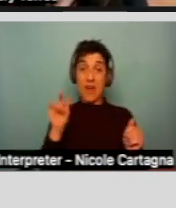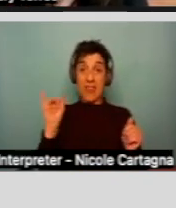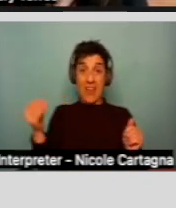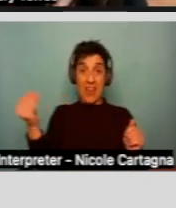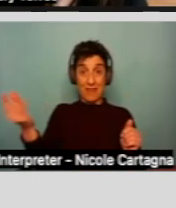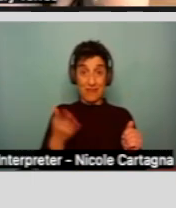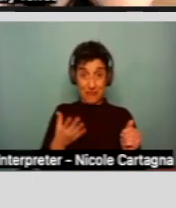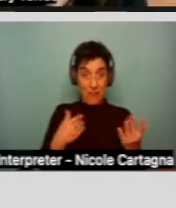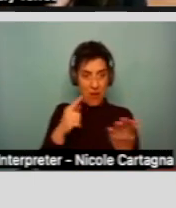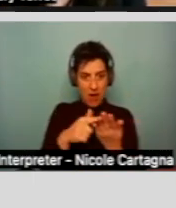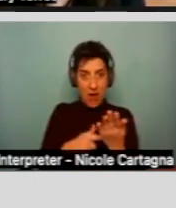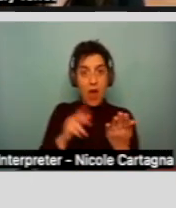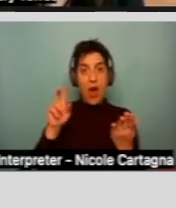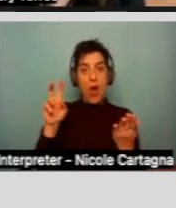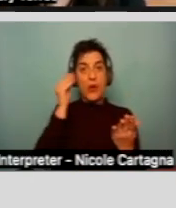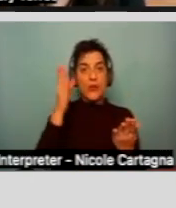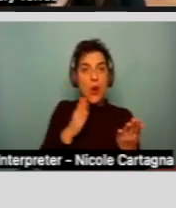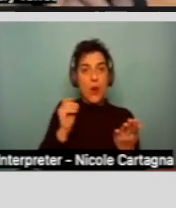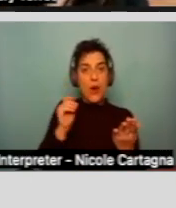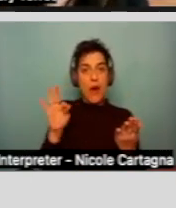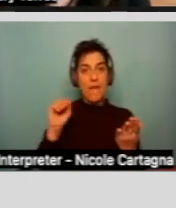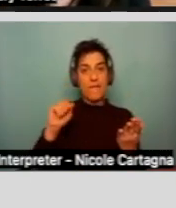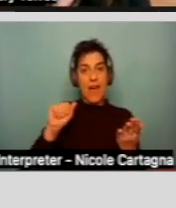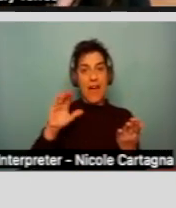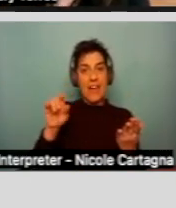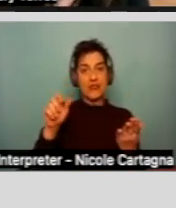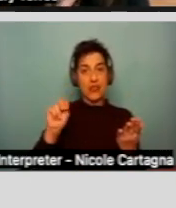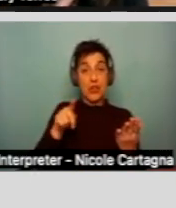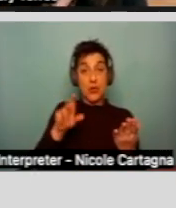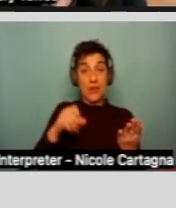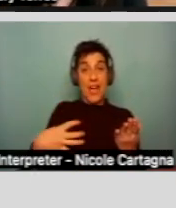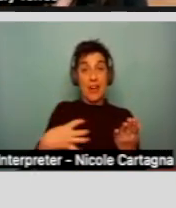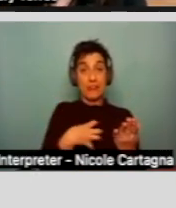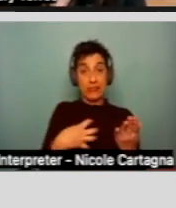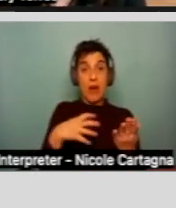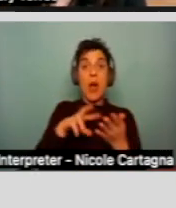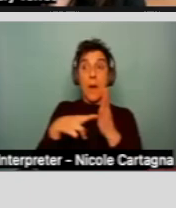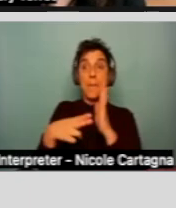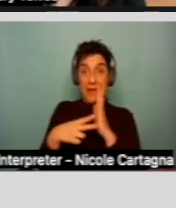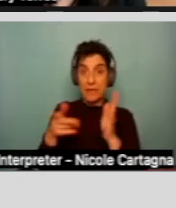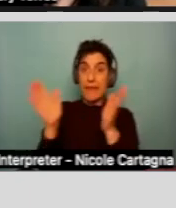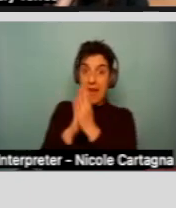And when I mean appeal, it's requesting a hearing from an administrative law judge and